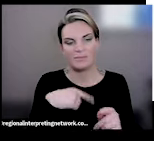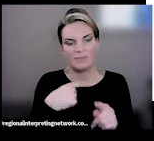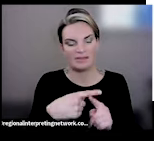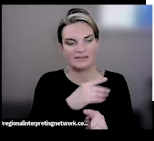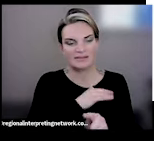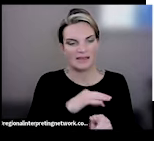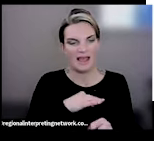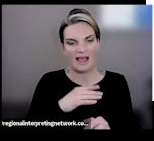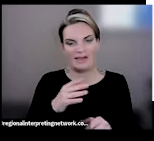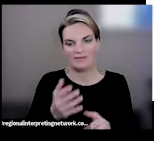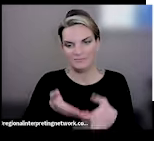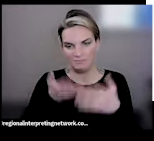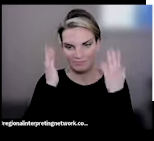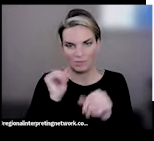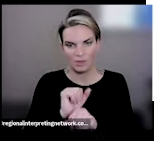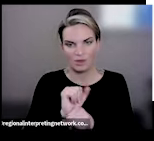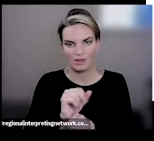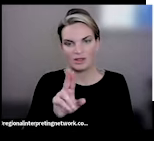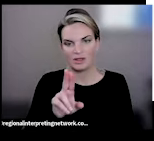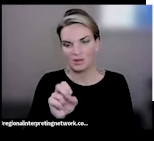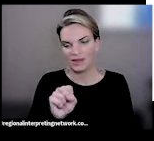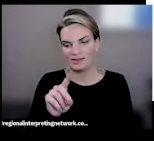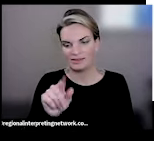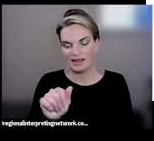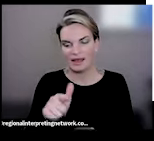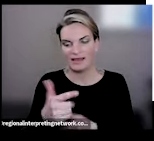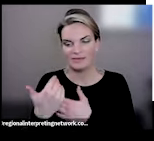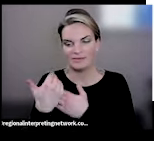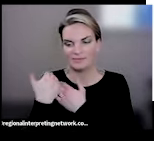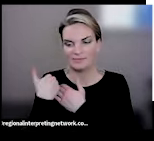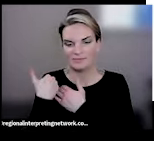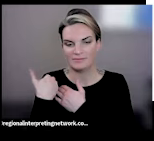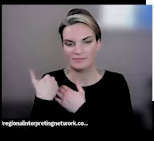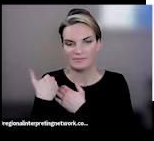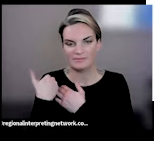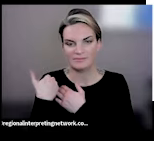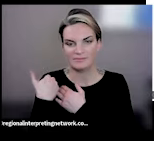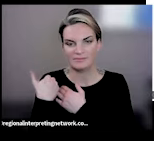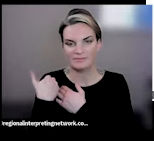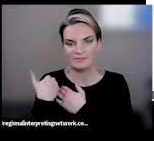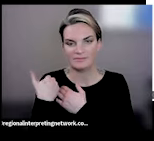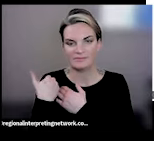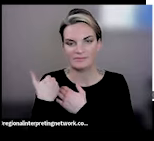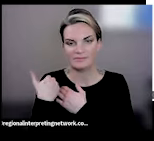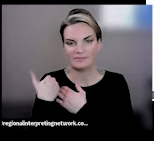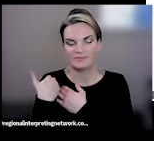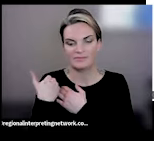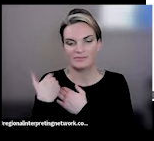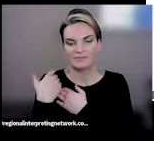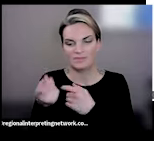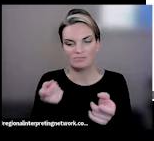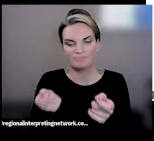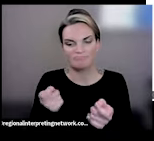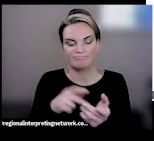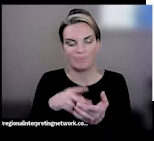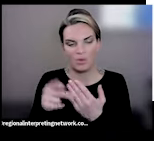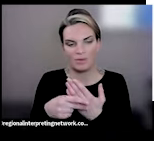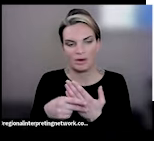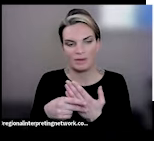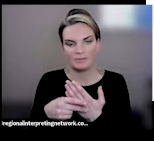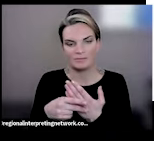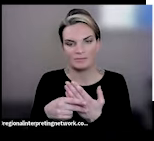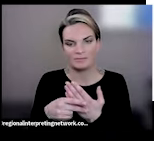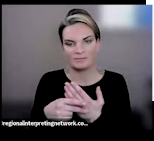like the USDA, they're responsible -they're tasked with - covering programs that